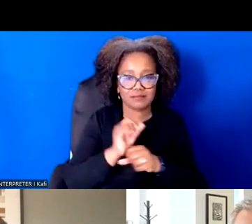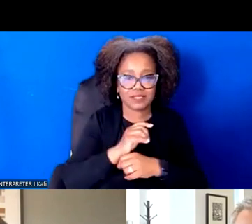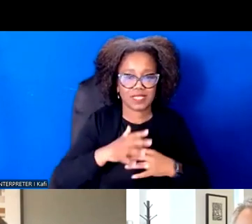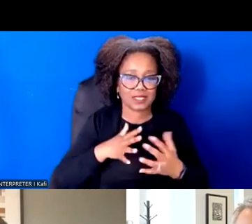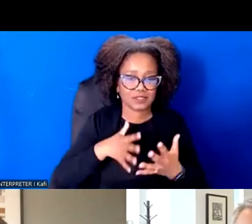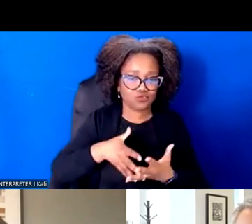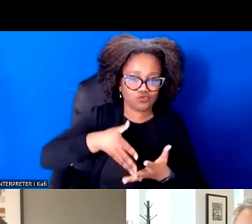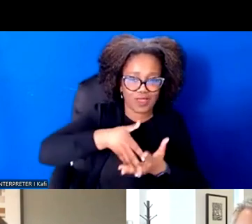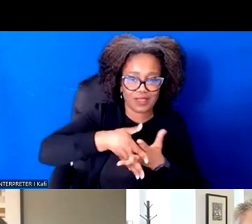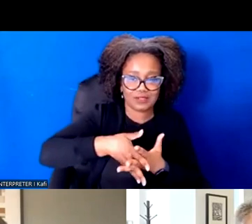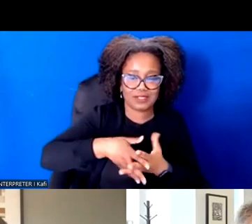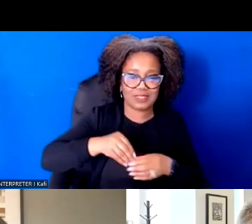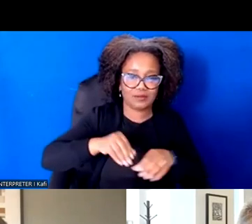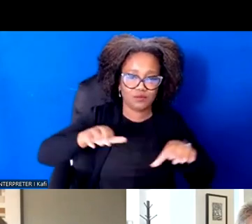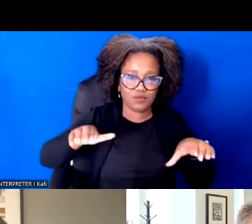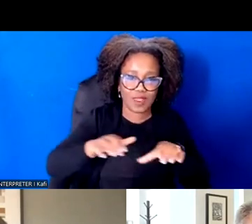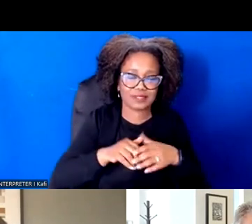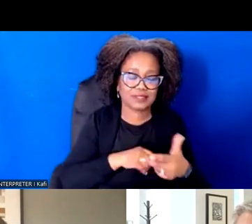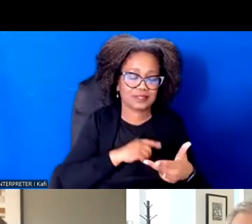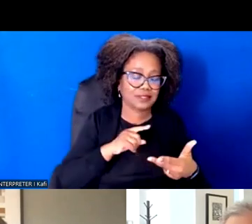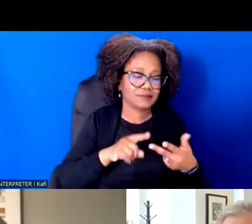you navigate the challenges from each of your unique position abilities?